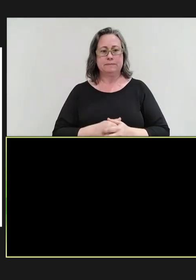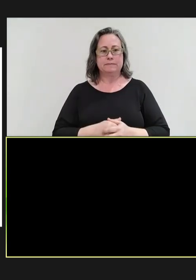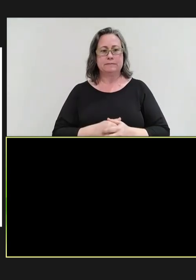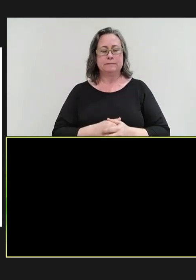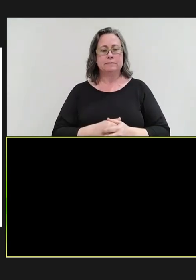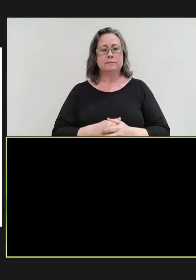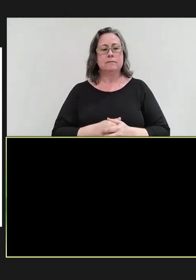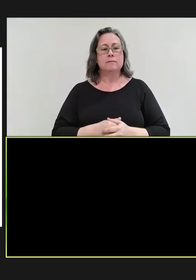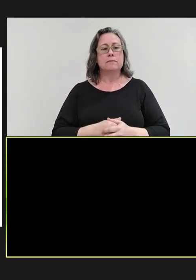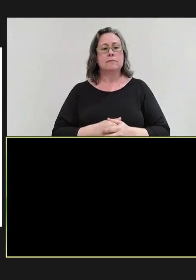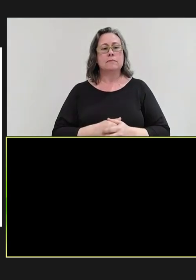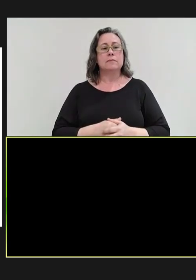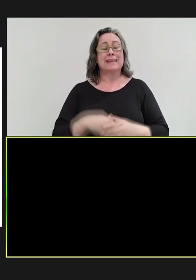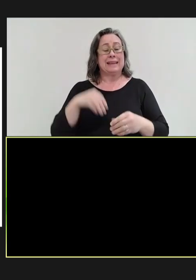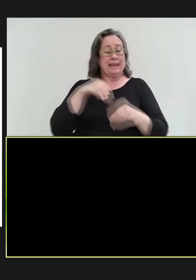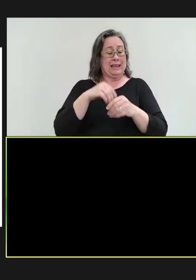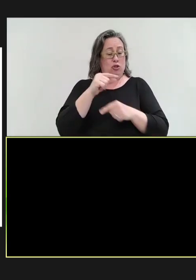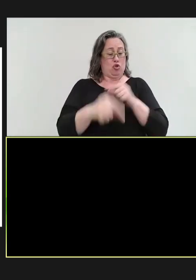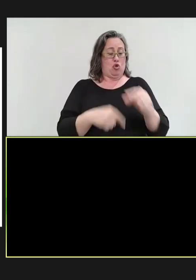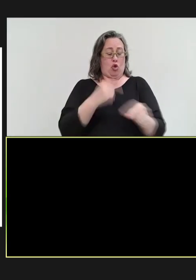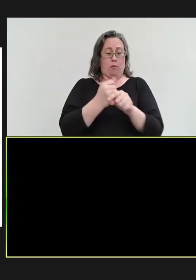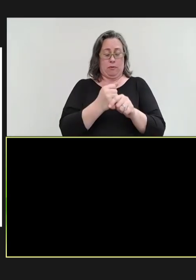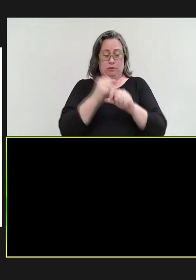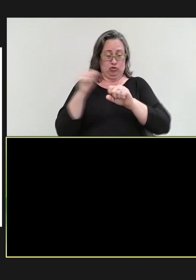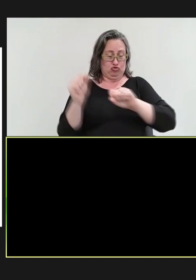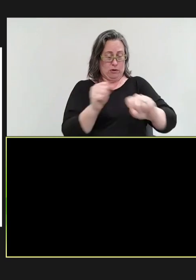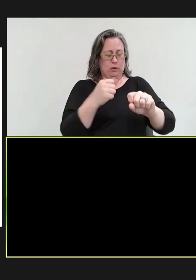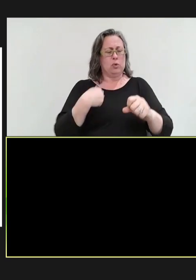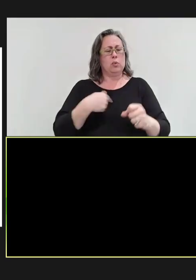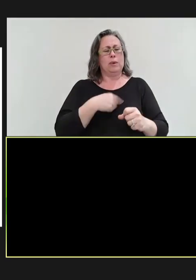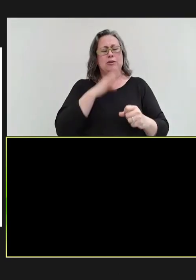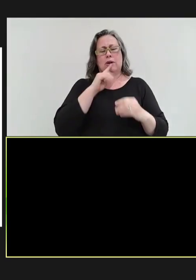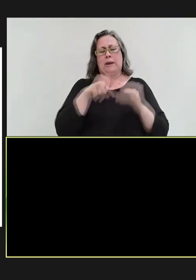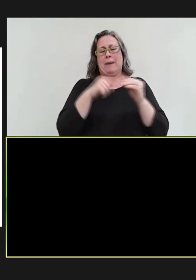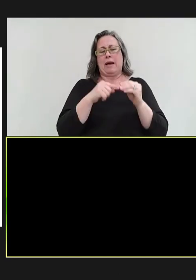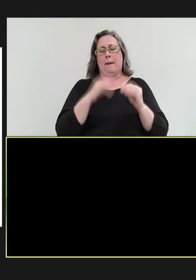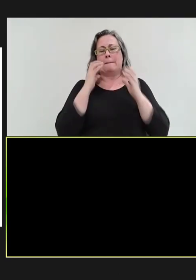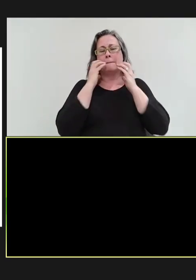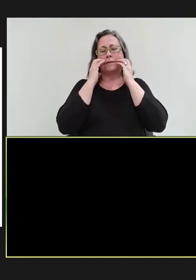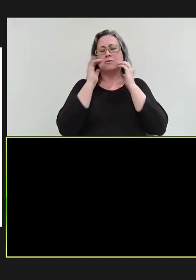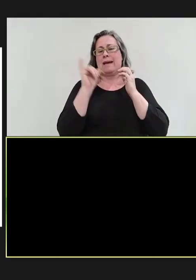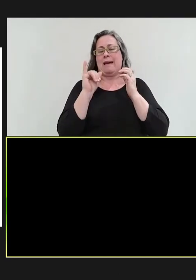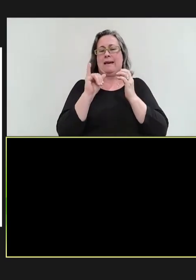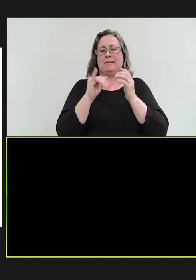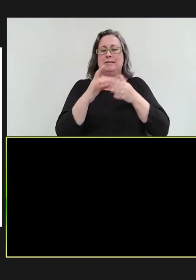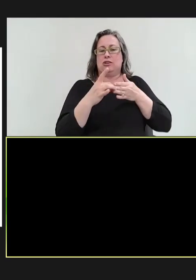So, within the global strategy, we talk about measles as a tracer. It's a priority.